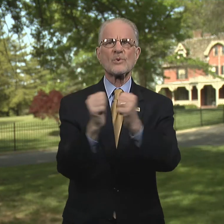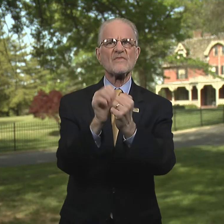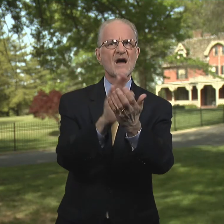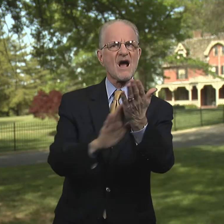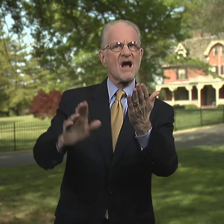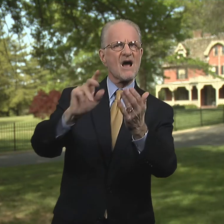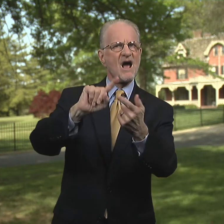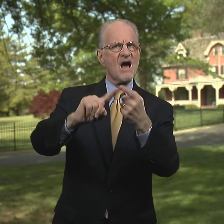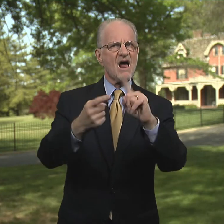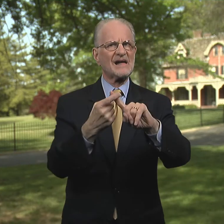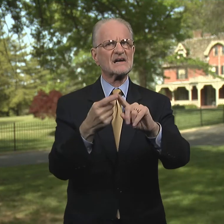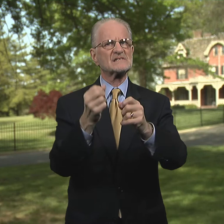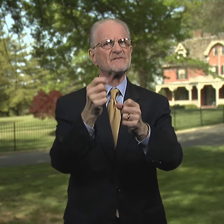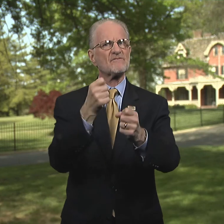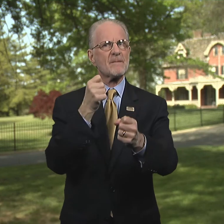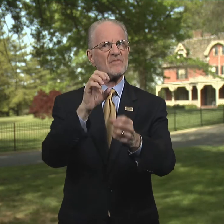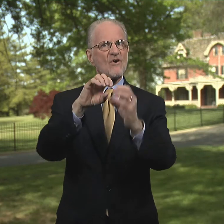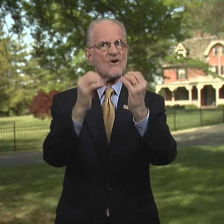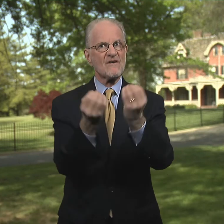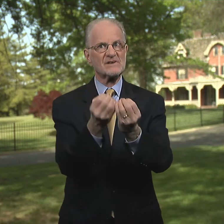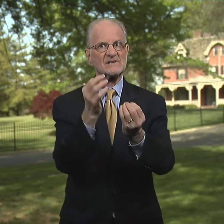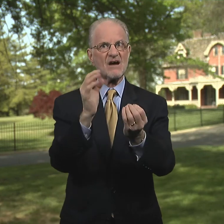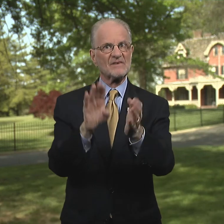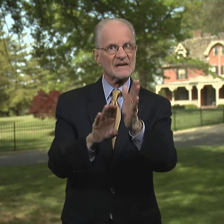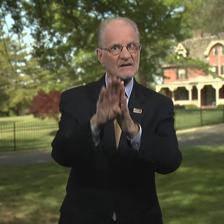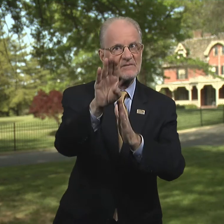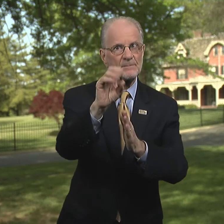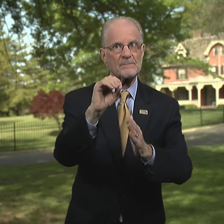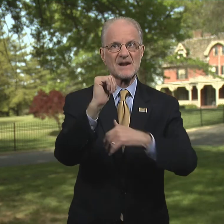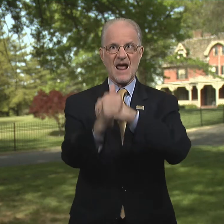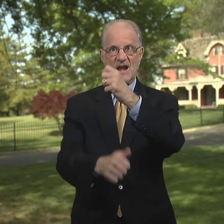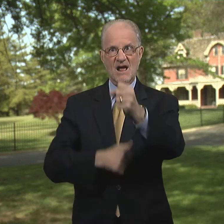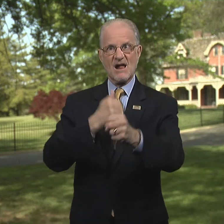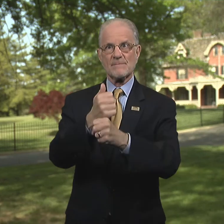with colleagues from the Offices of Development